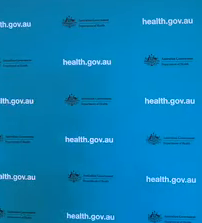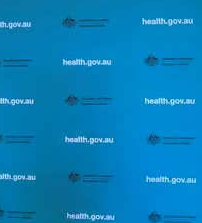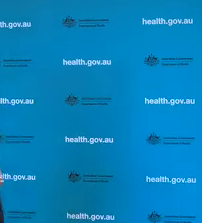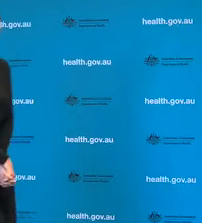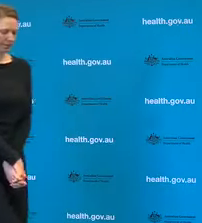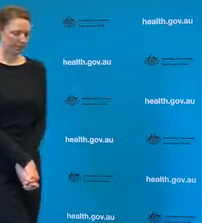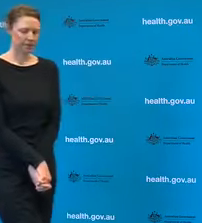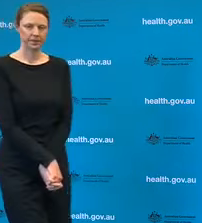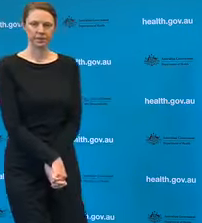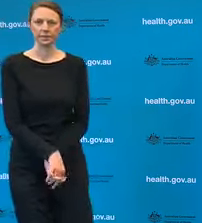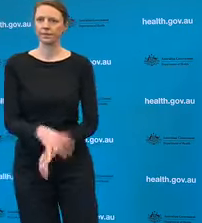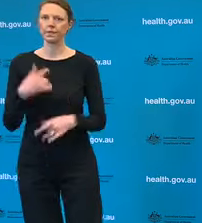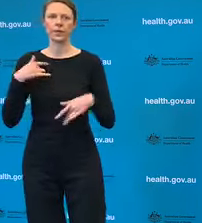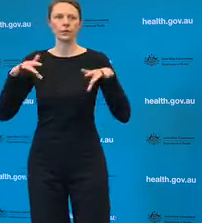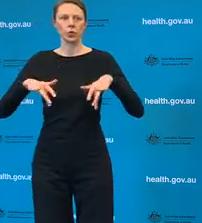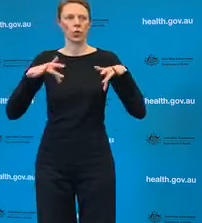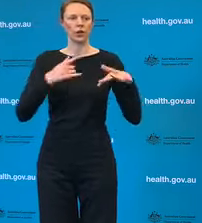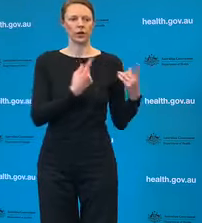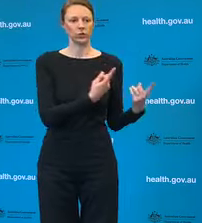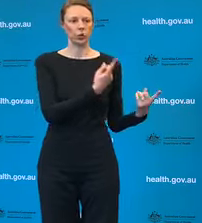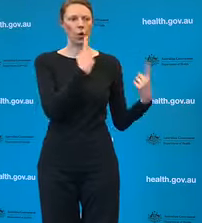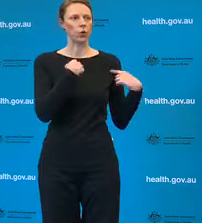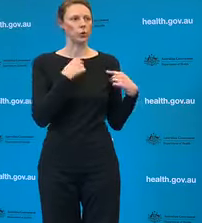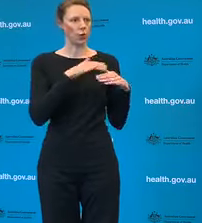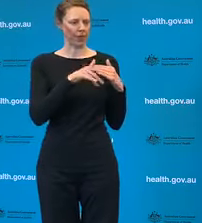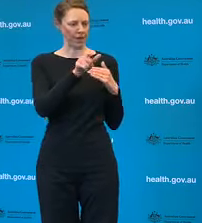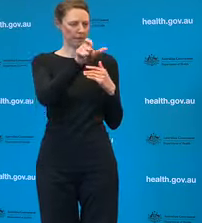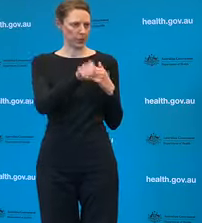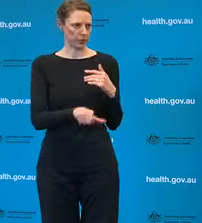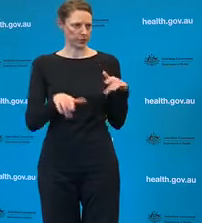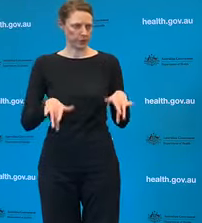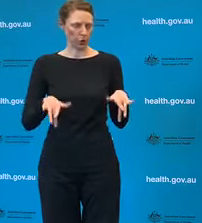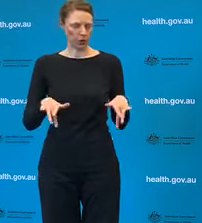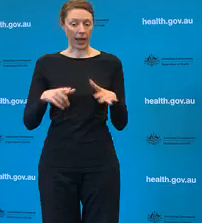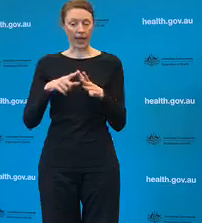something that the ACT Chief Health Officer in conjunction with the